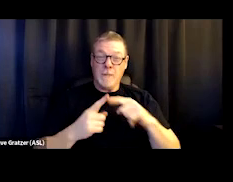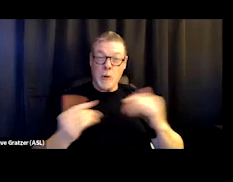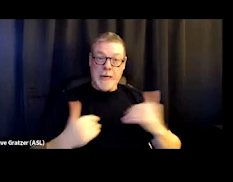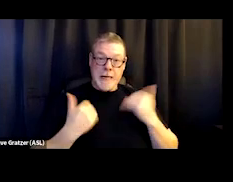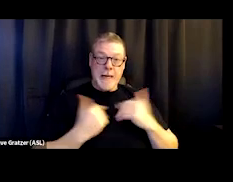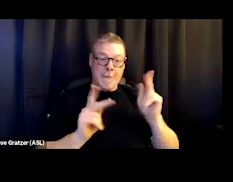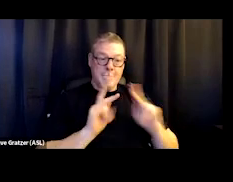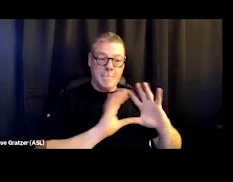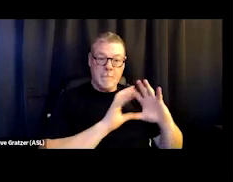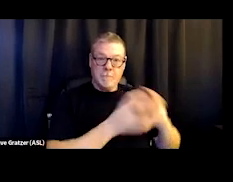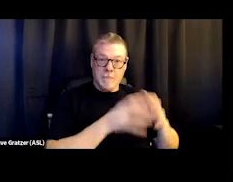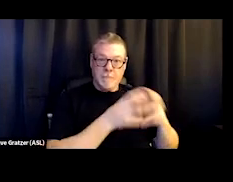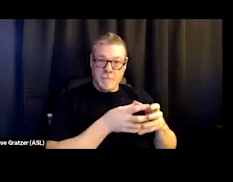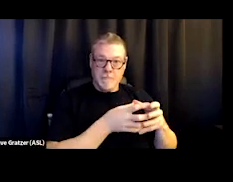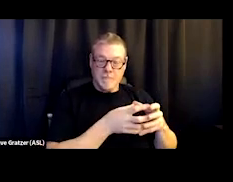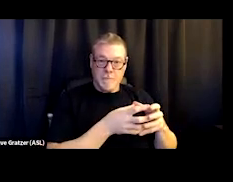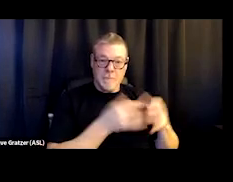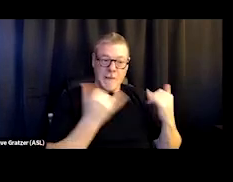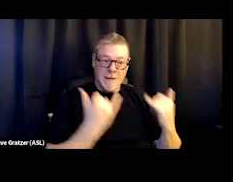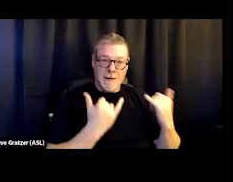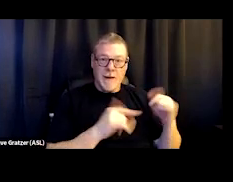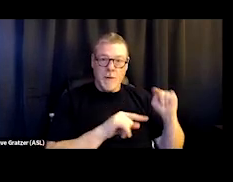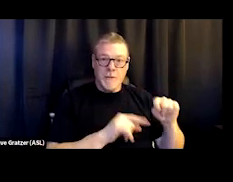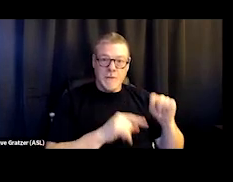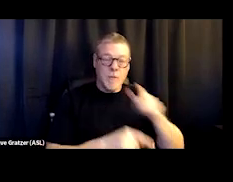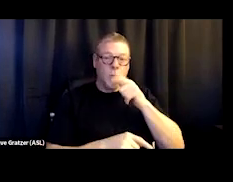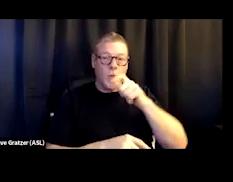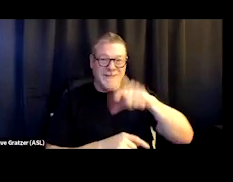that we've seen now, you know, in need of services much earlier